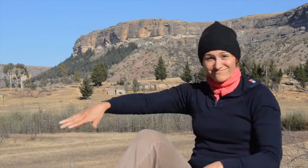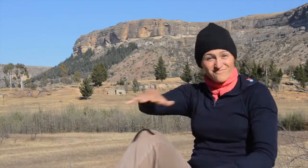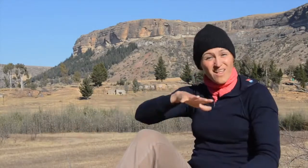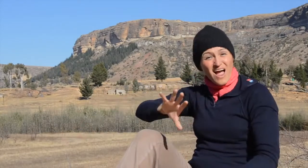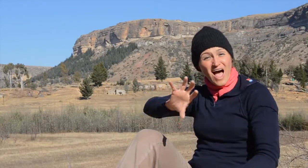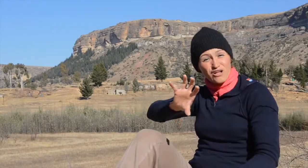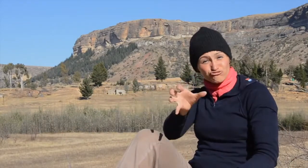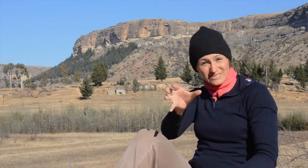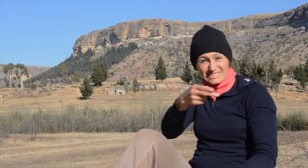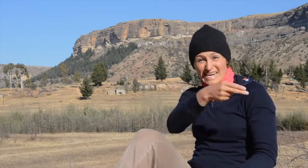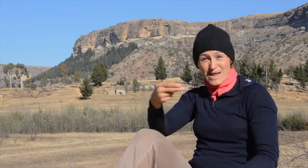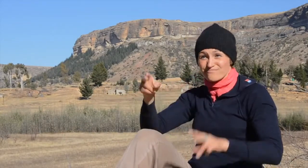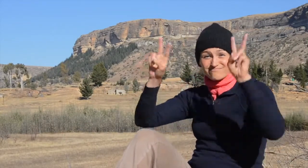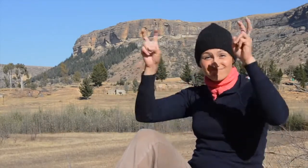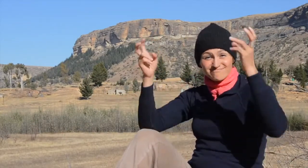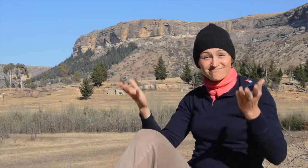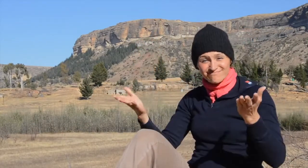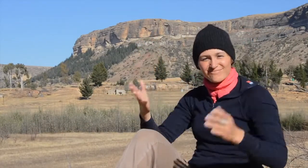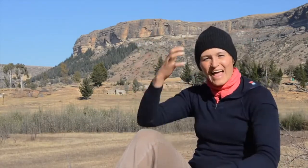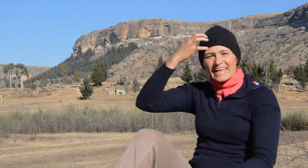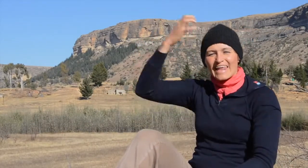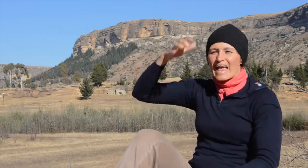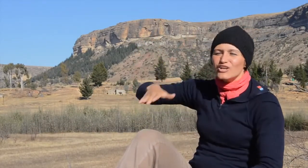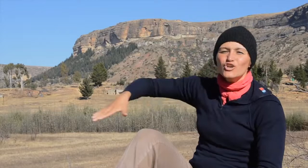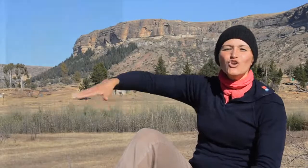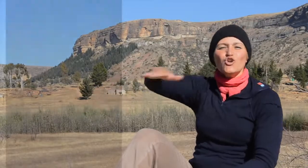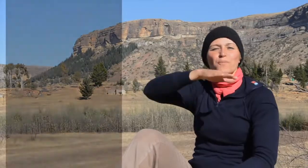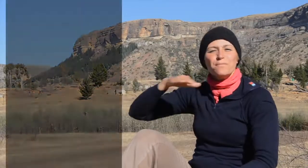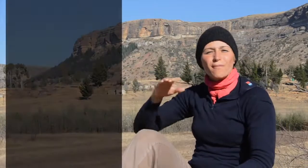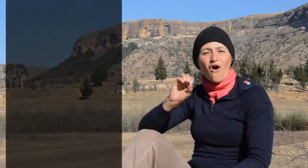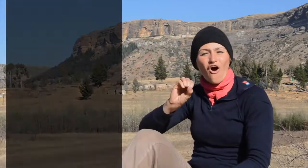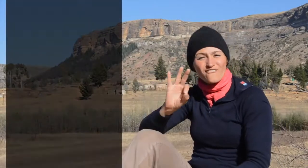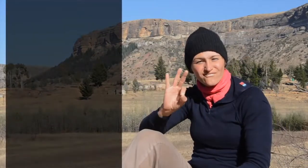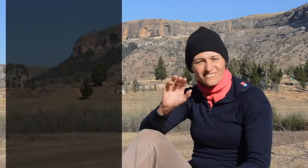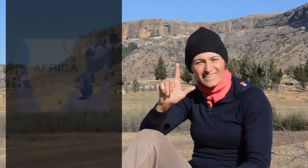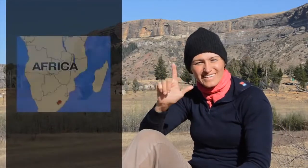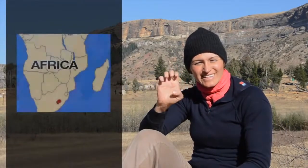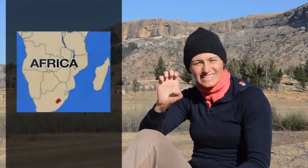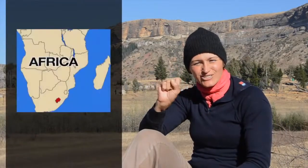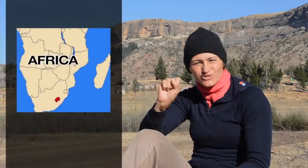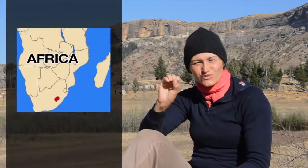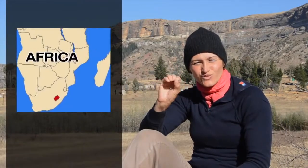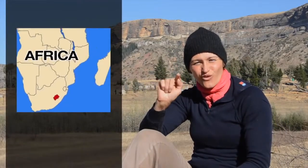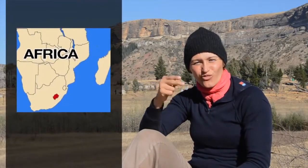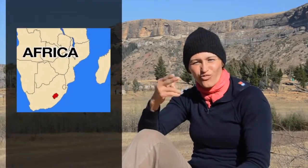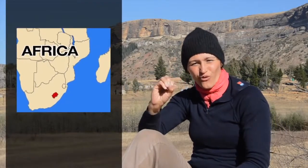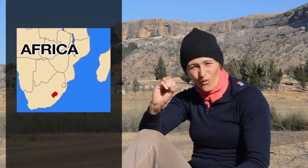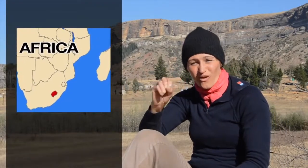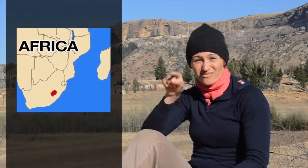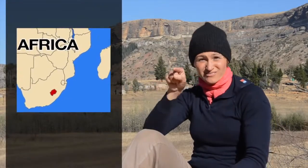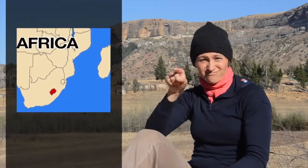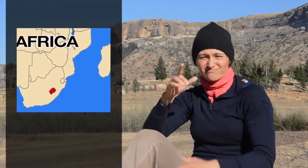This land is called the Kingdom of Lesotho,